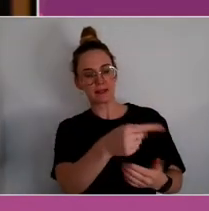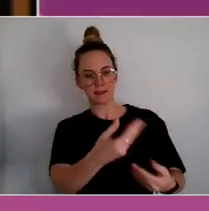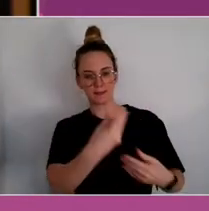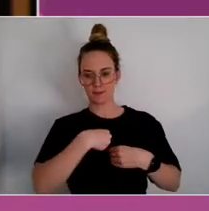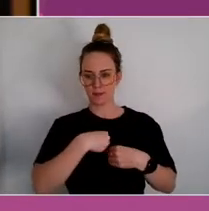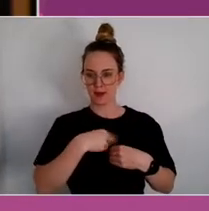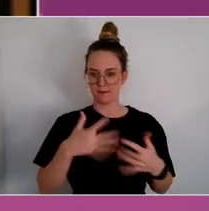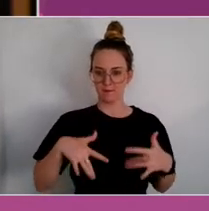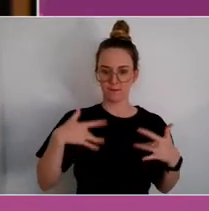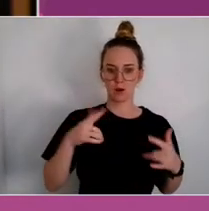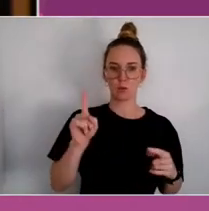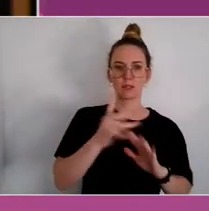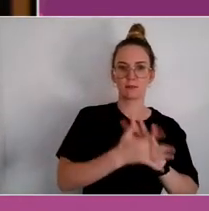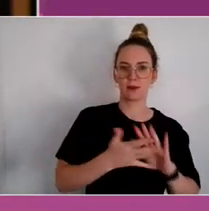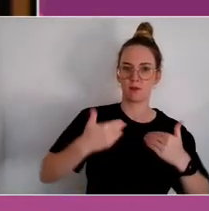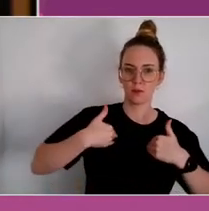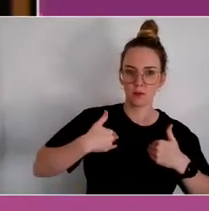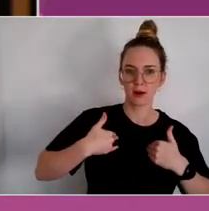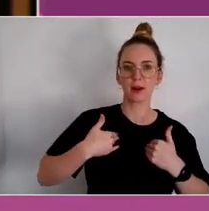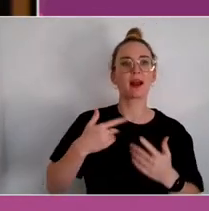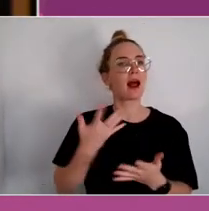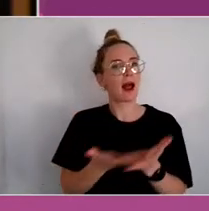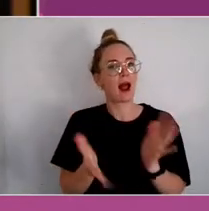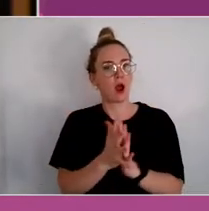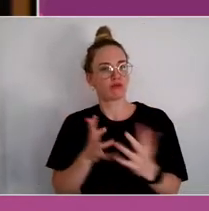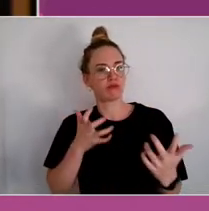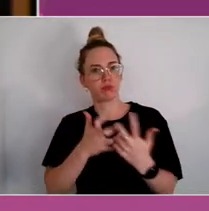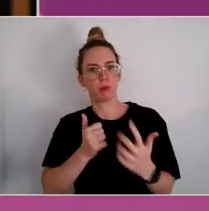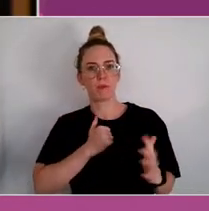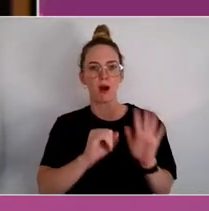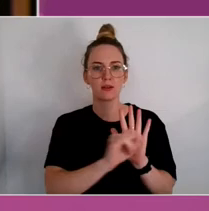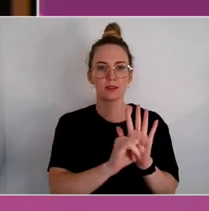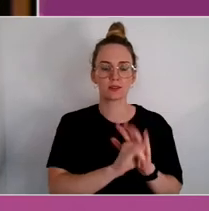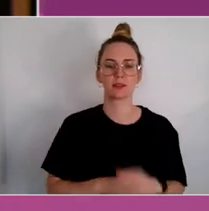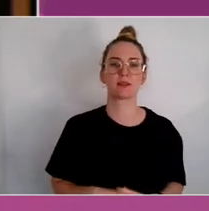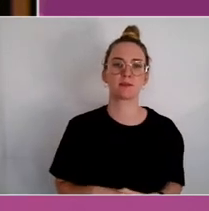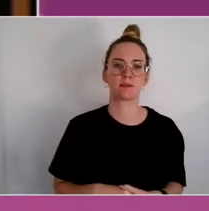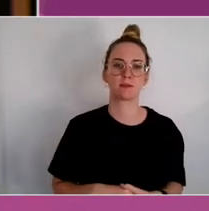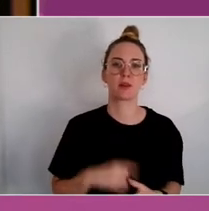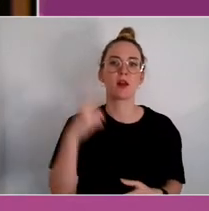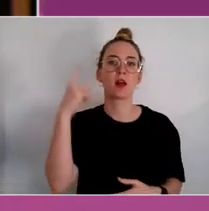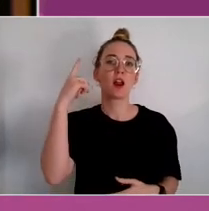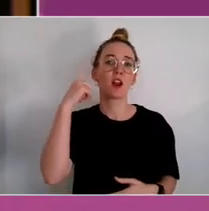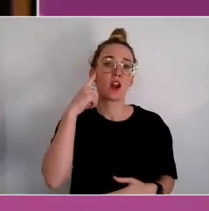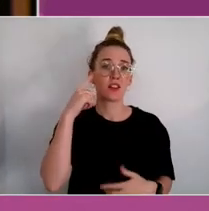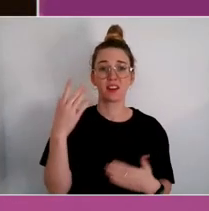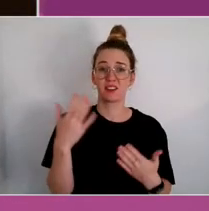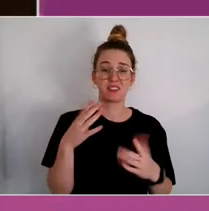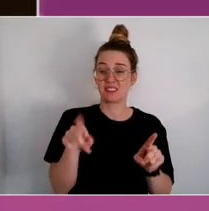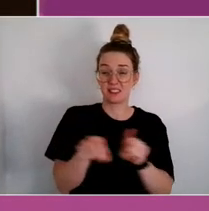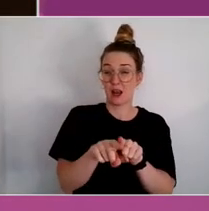and place them within a sense of identity. Right across, again, everything that Janine was saying, there's so much we can actually